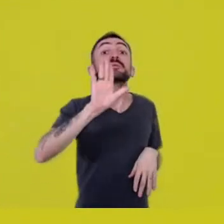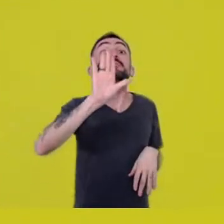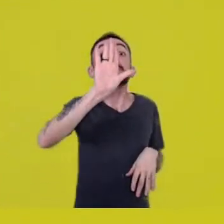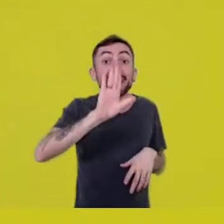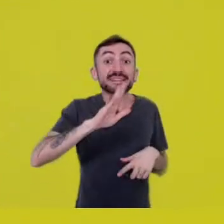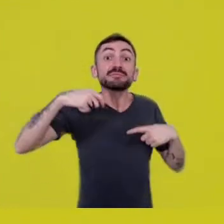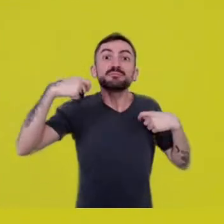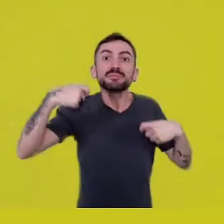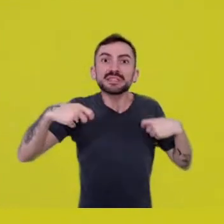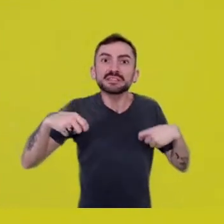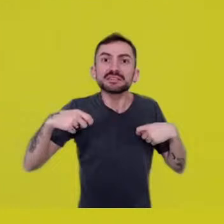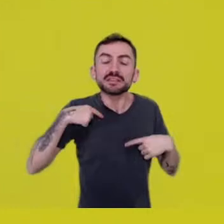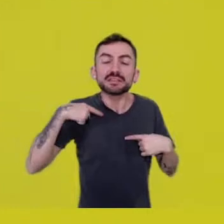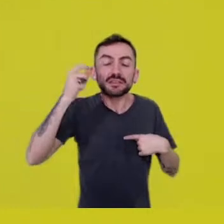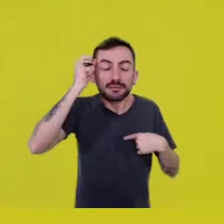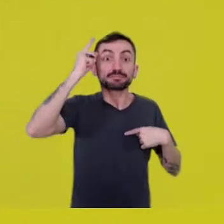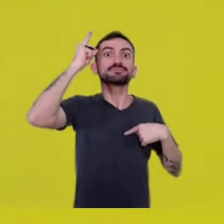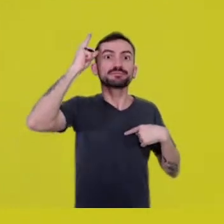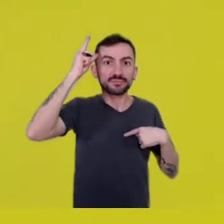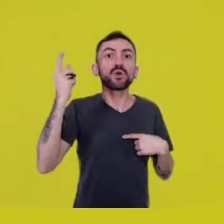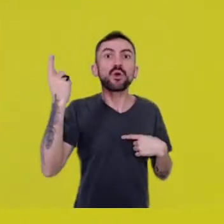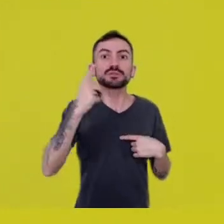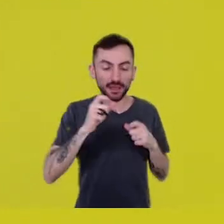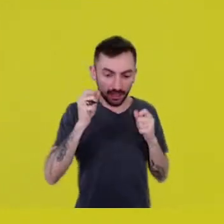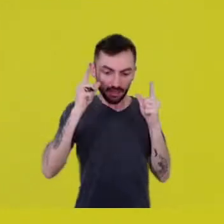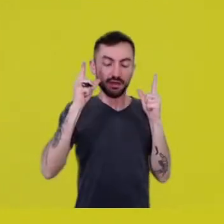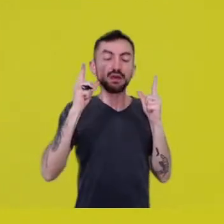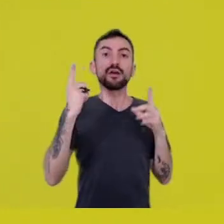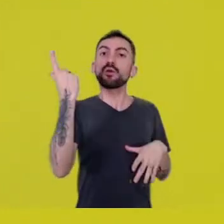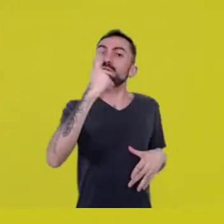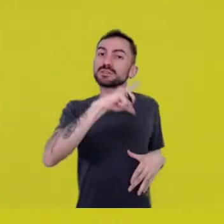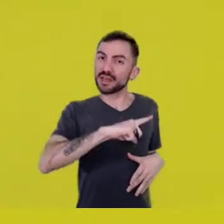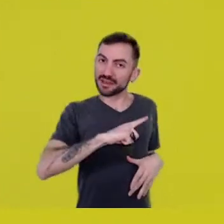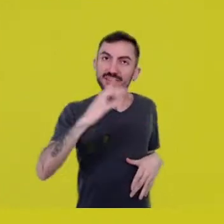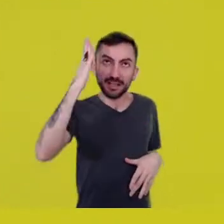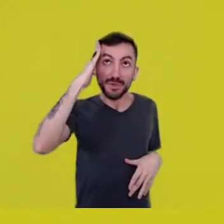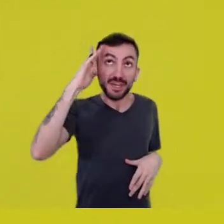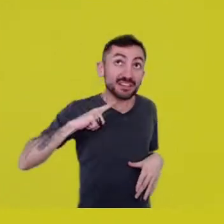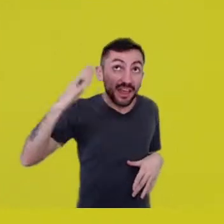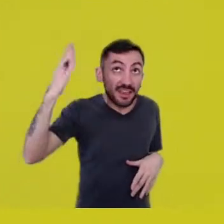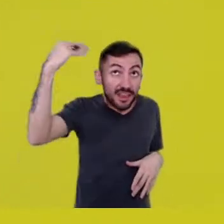I know that some ideas